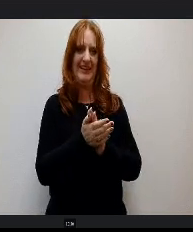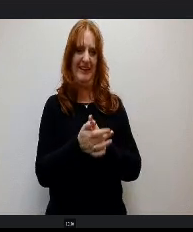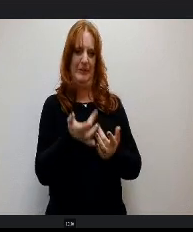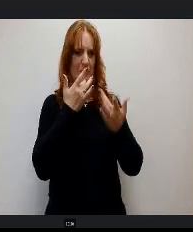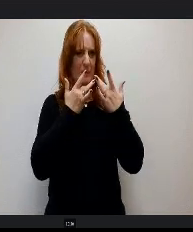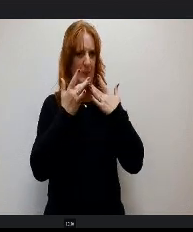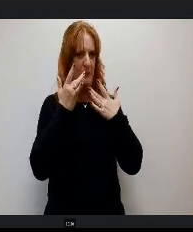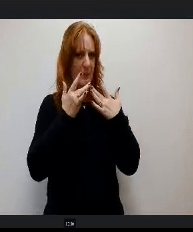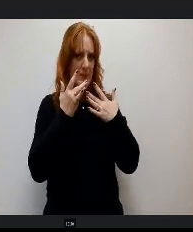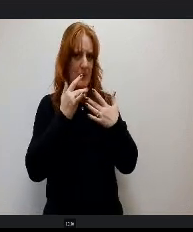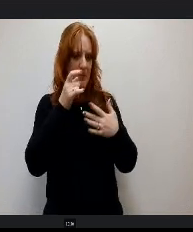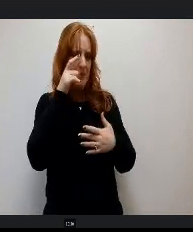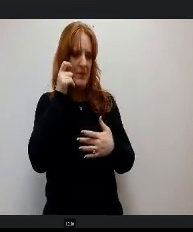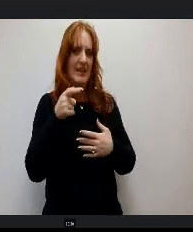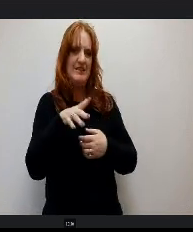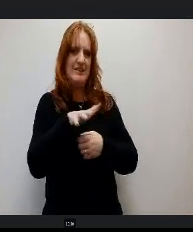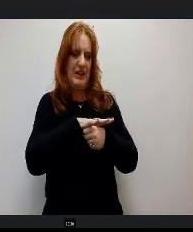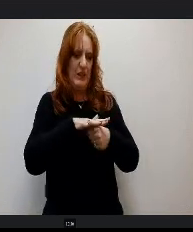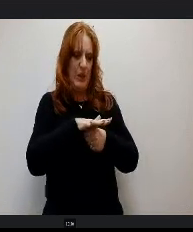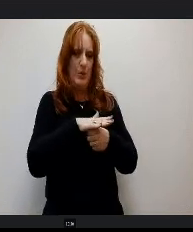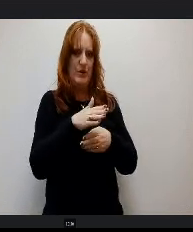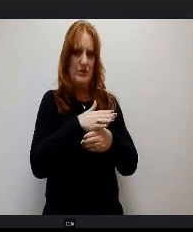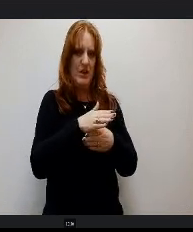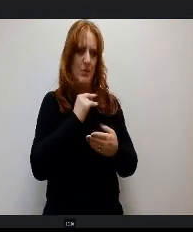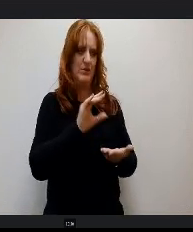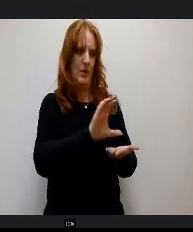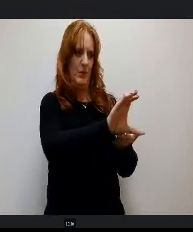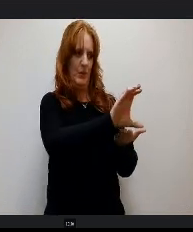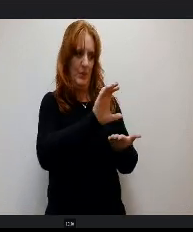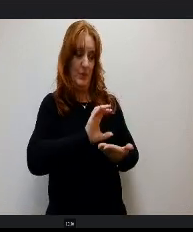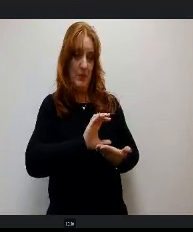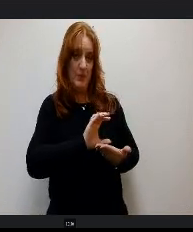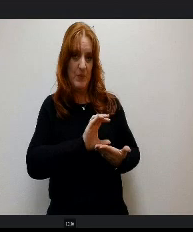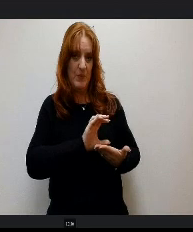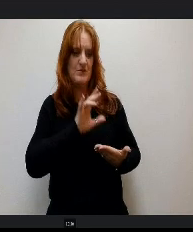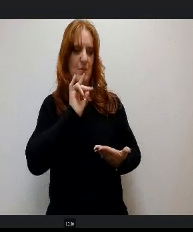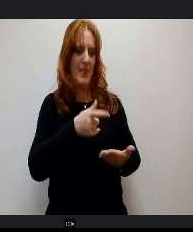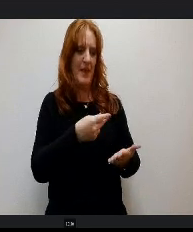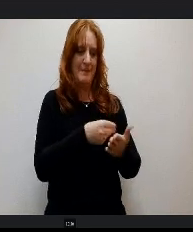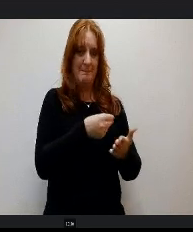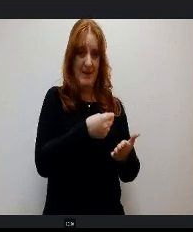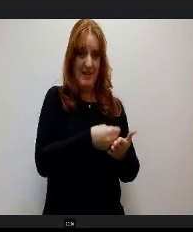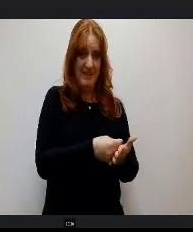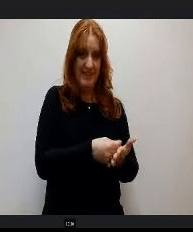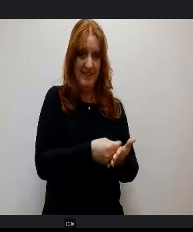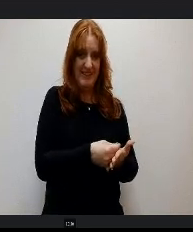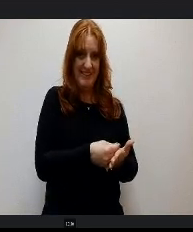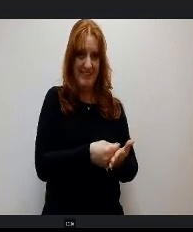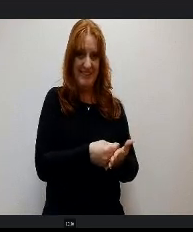our local share was so much larger so that. Pool of money is later to us in